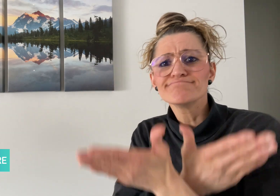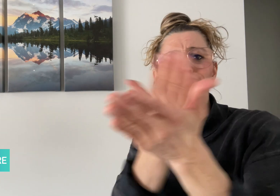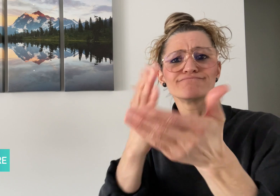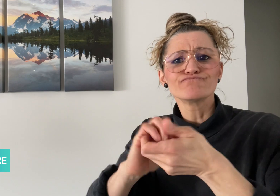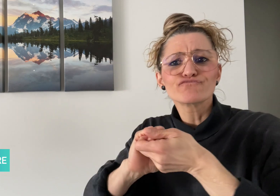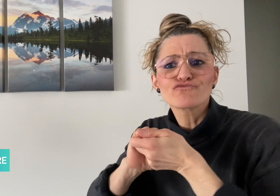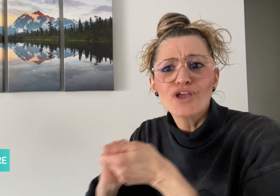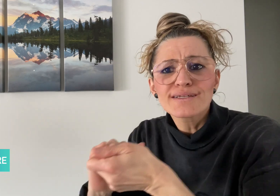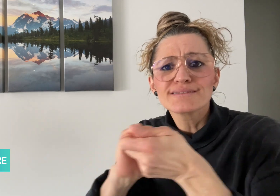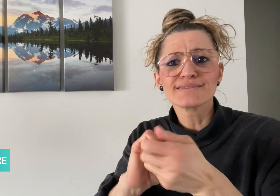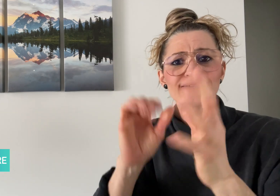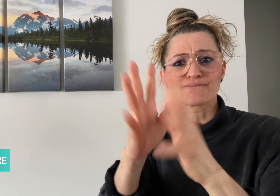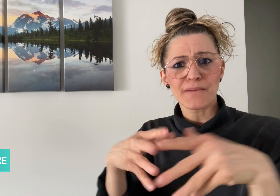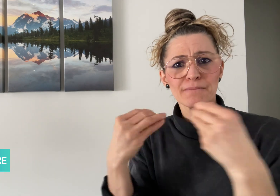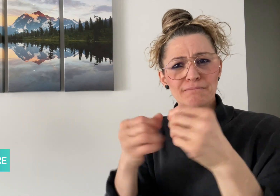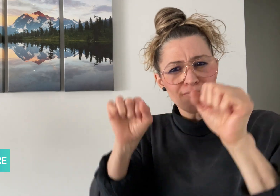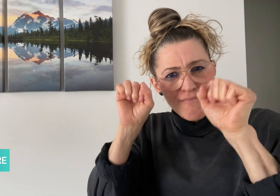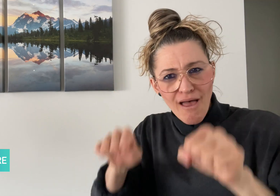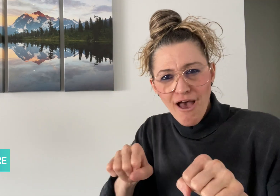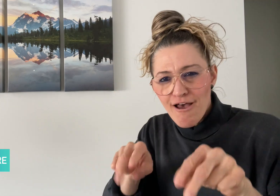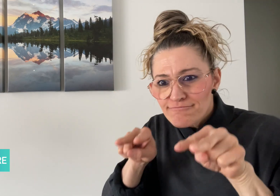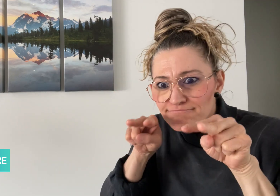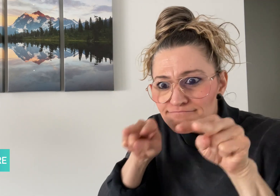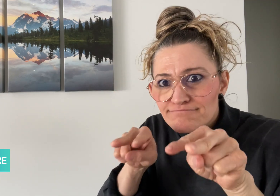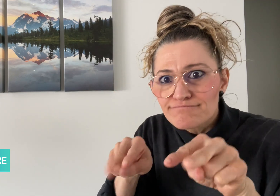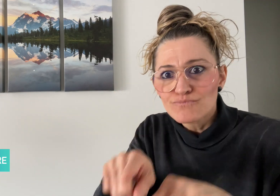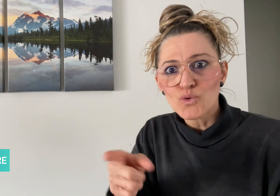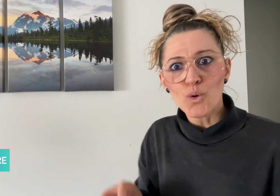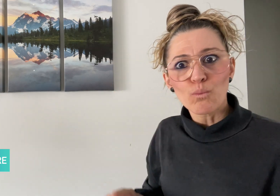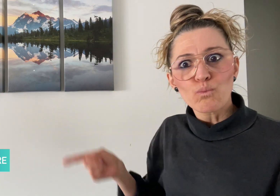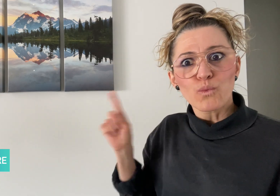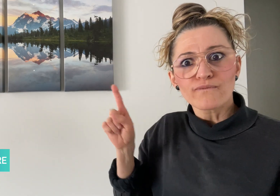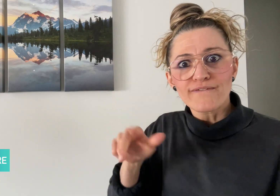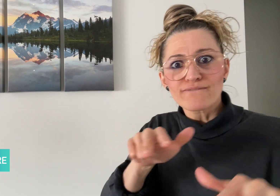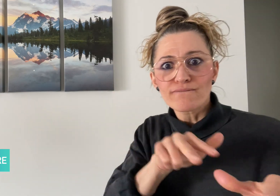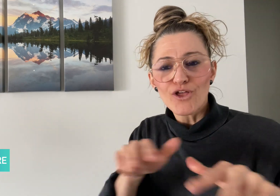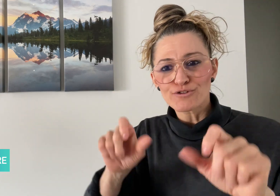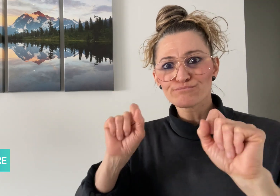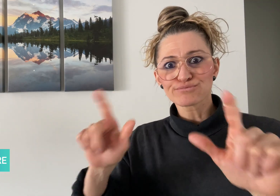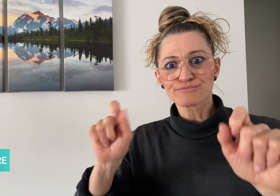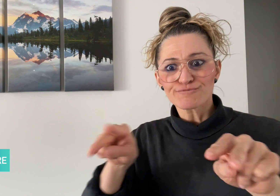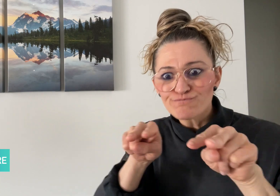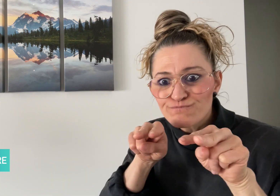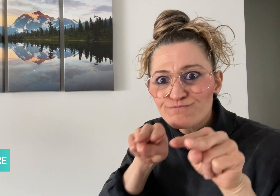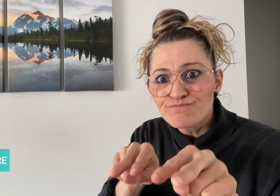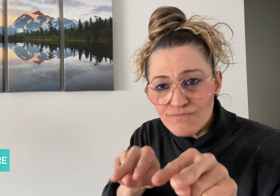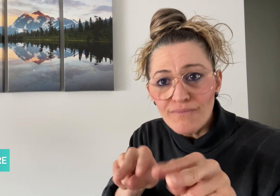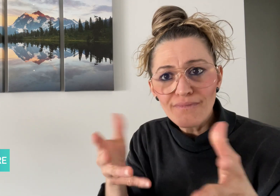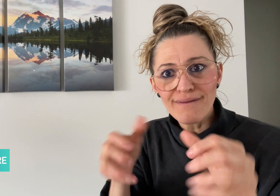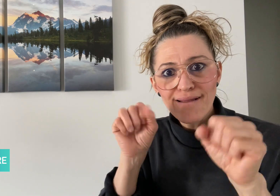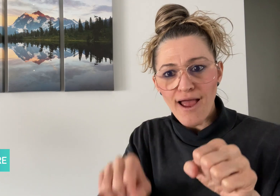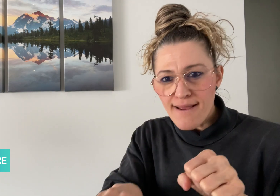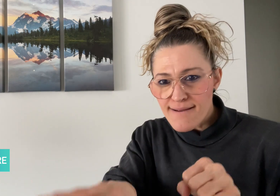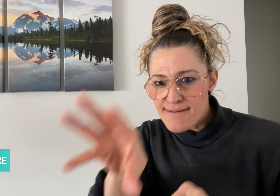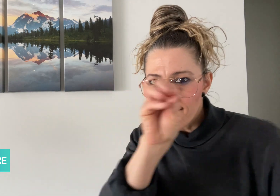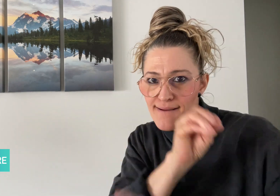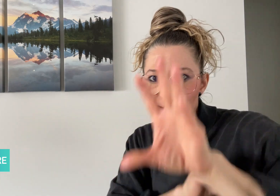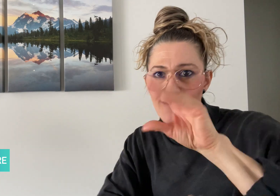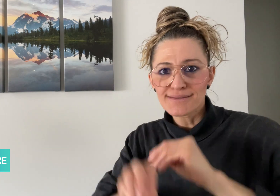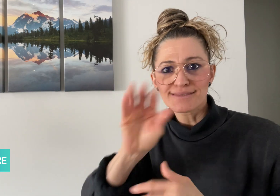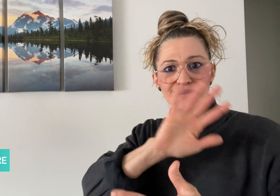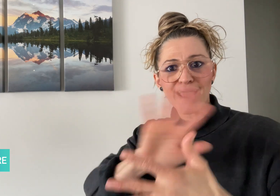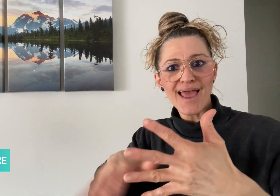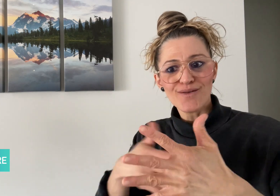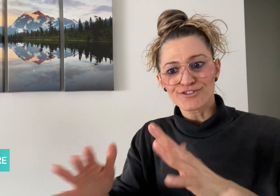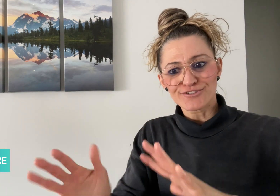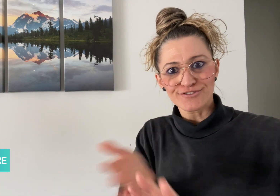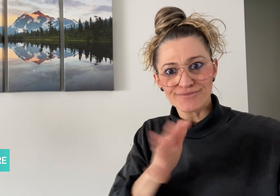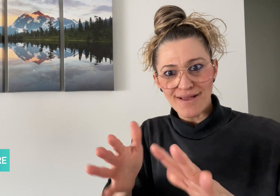her friends and family to watch the series so they can learn